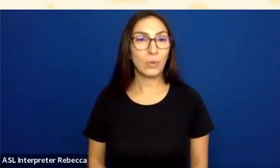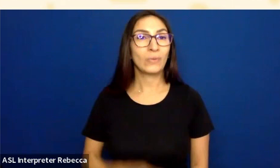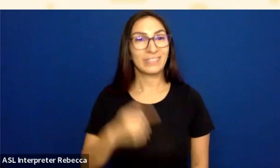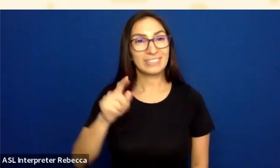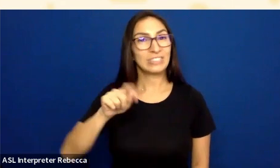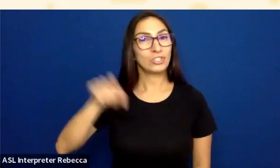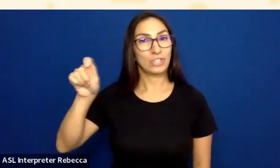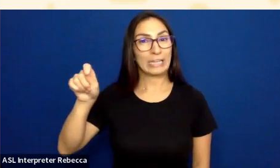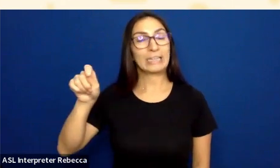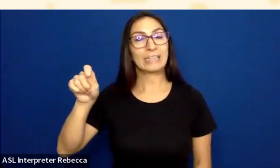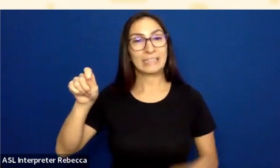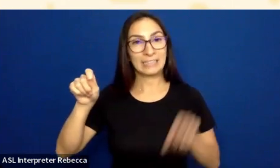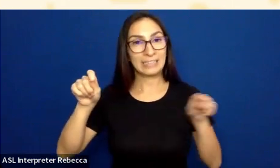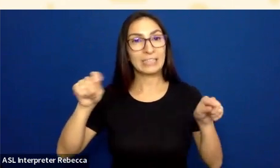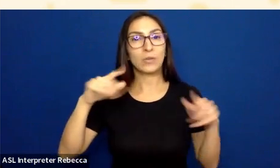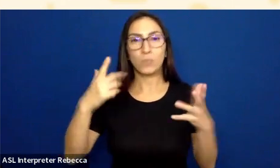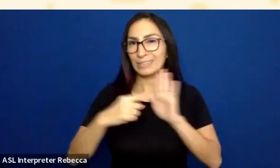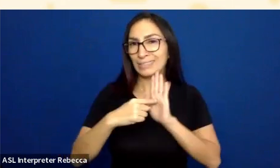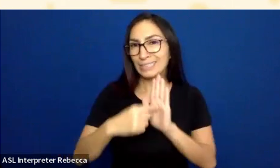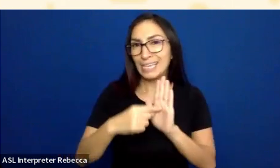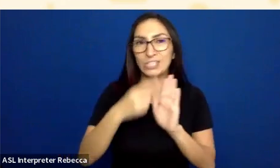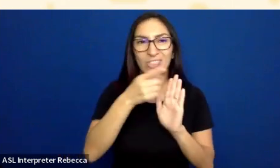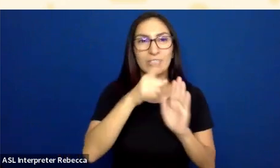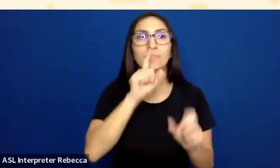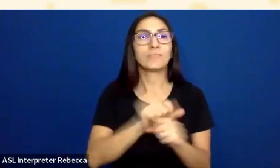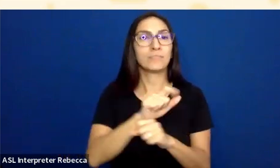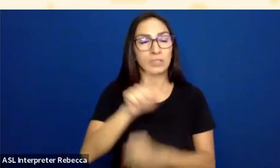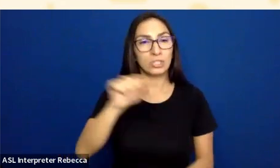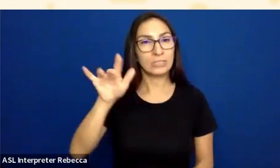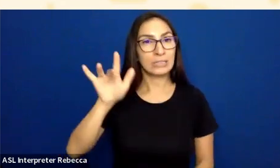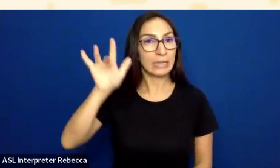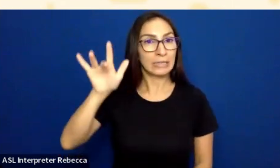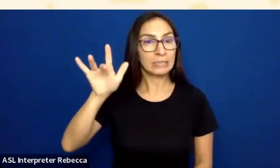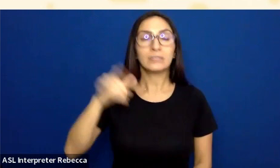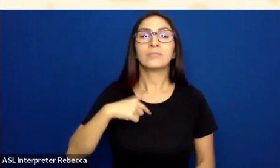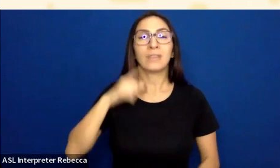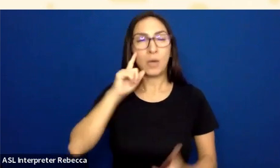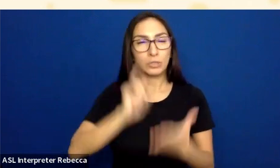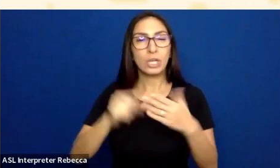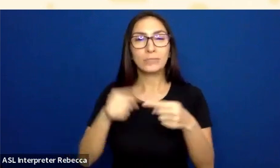I mean, what is the indication that this thing is actually checked? A check mark? I've got to test the contrast of that and make sure